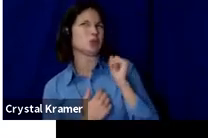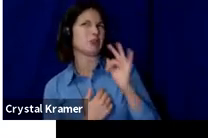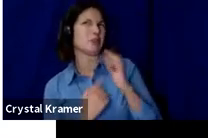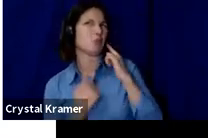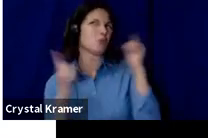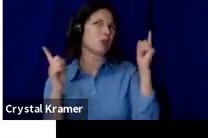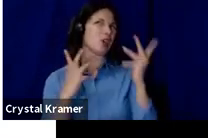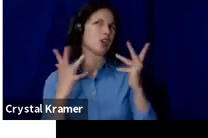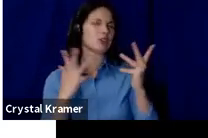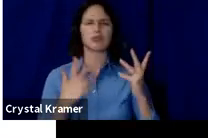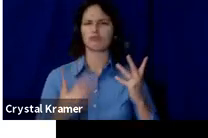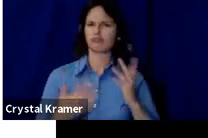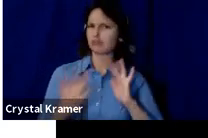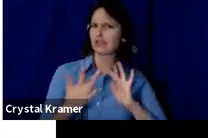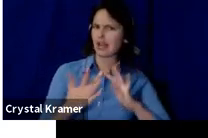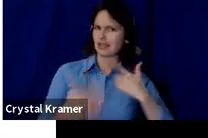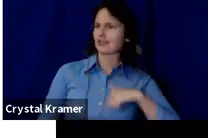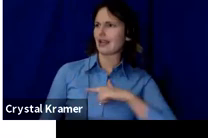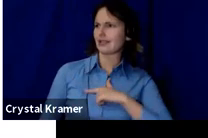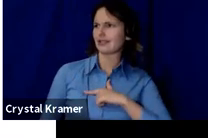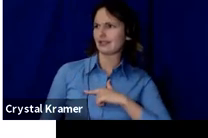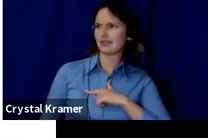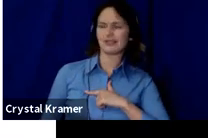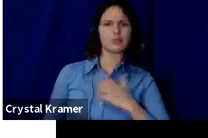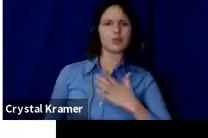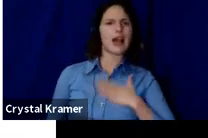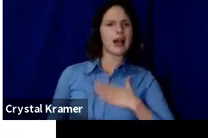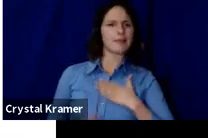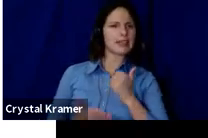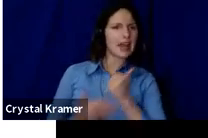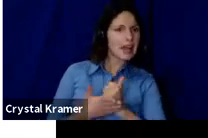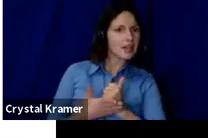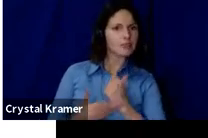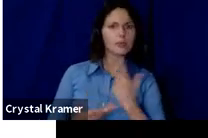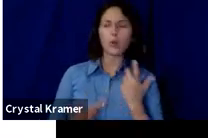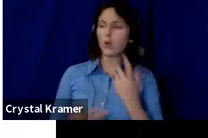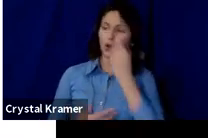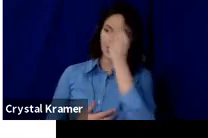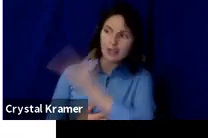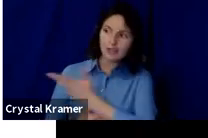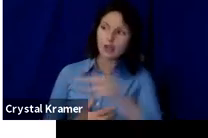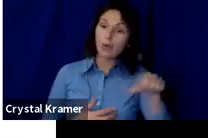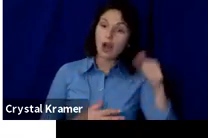We're happy to help or let you know how other people may have solved some of these problems.